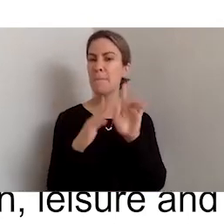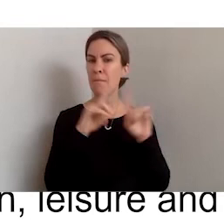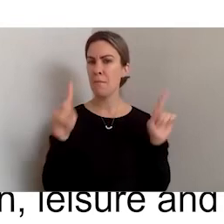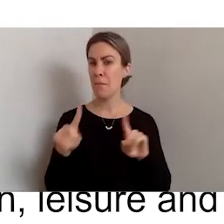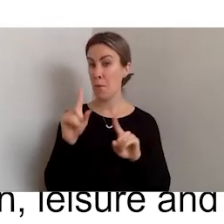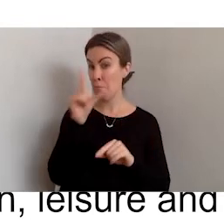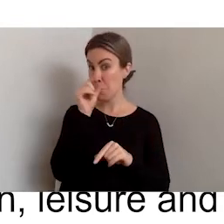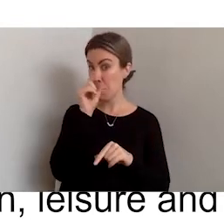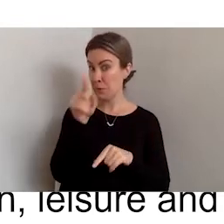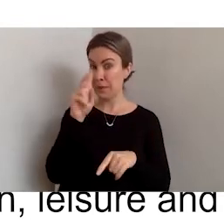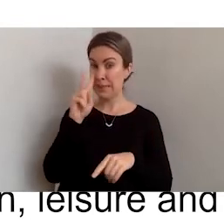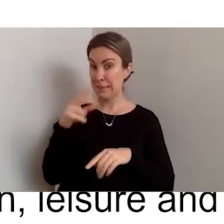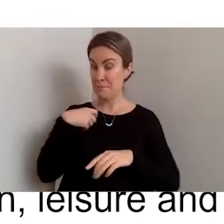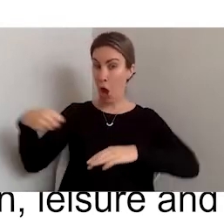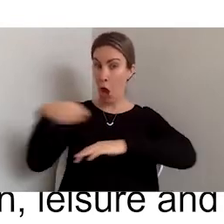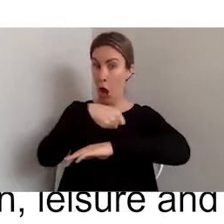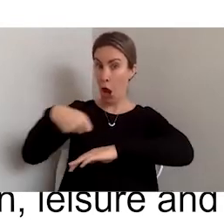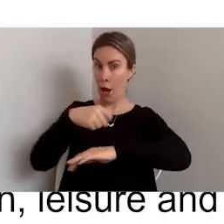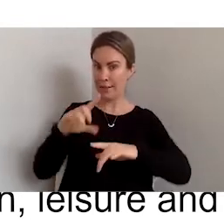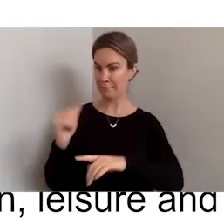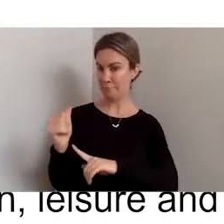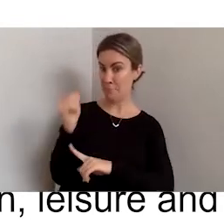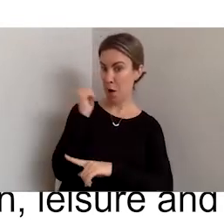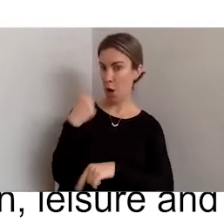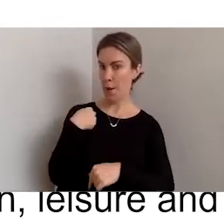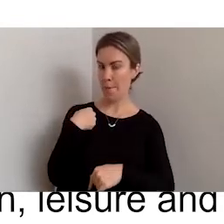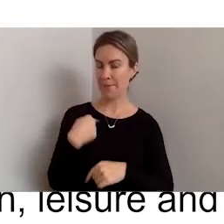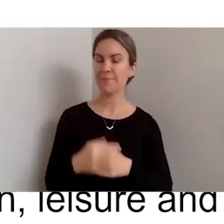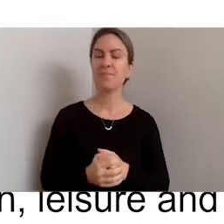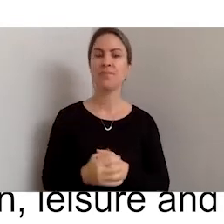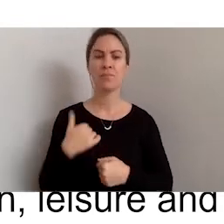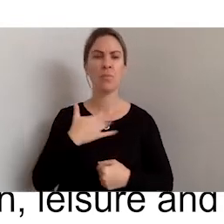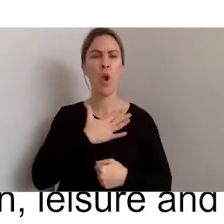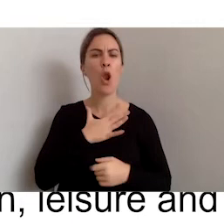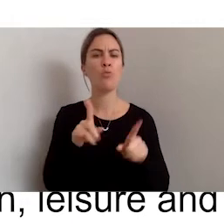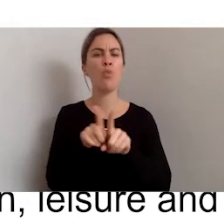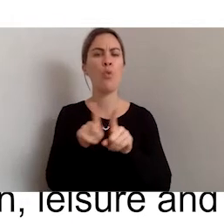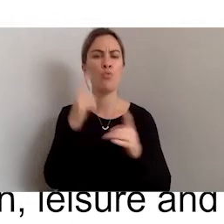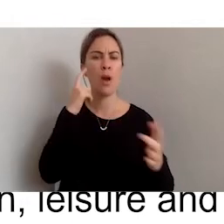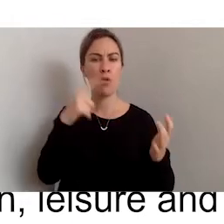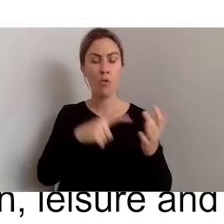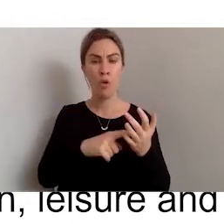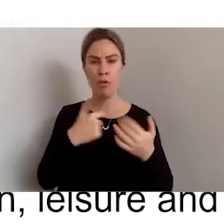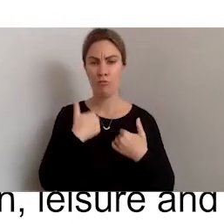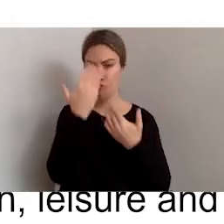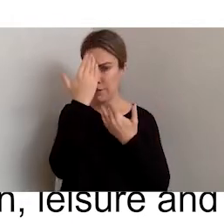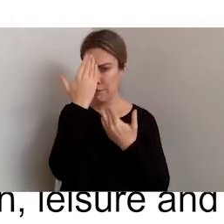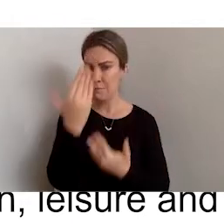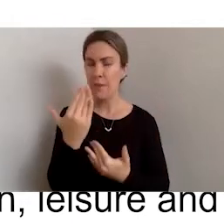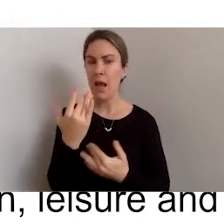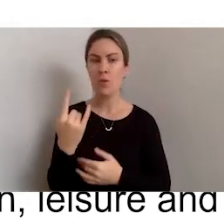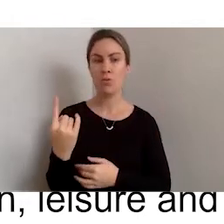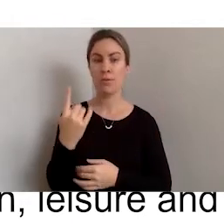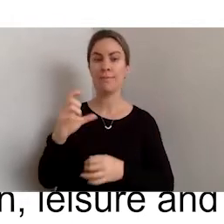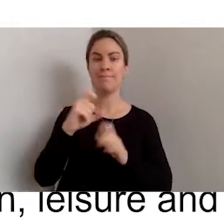also like to acknowledge and pay my respects to Kaurna land and Kaurna